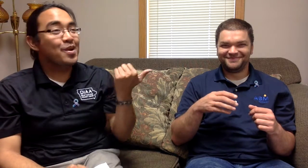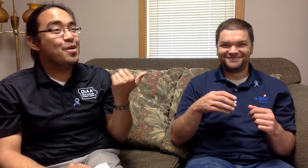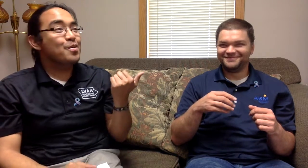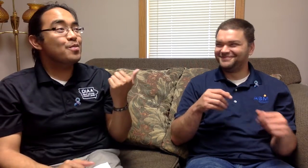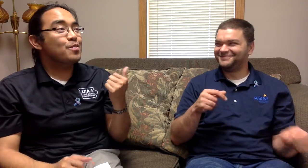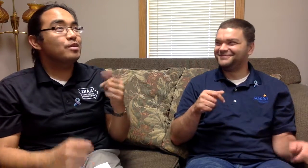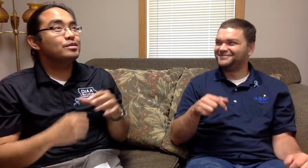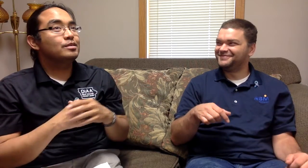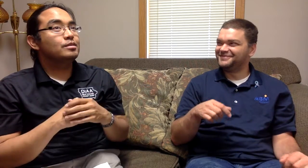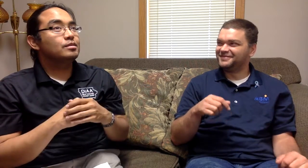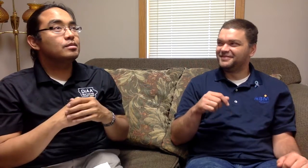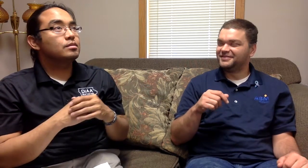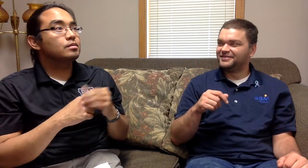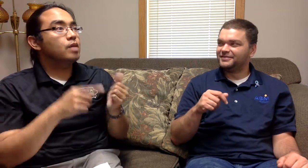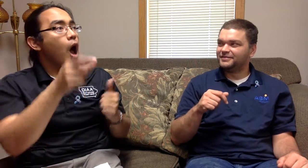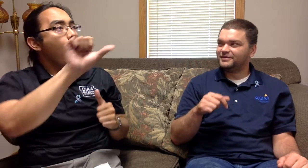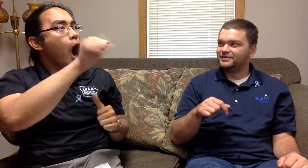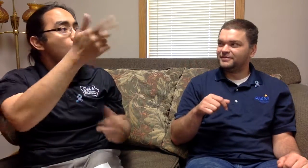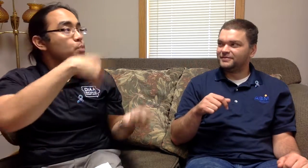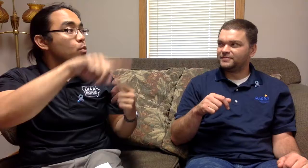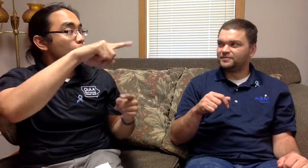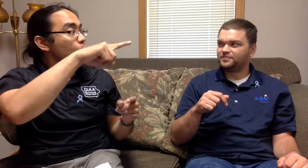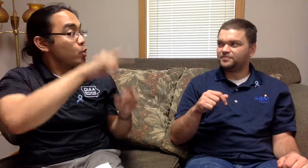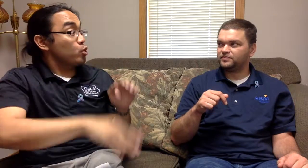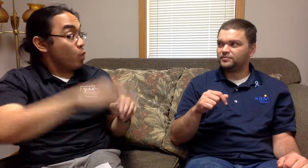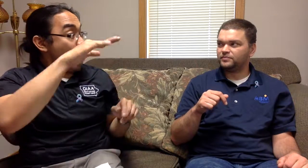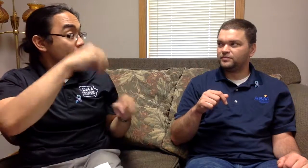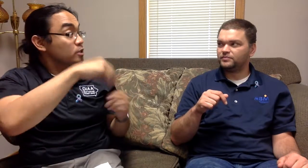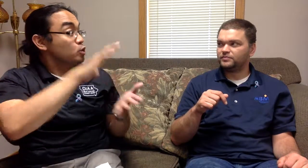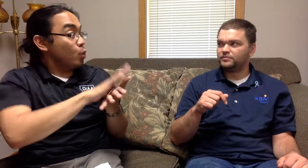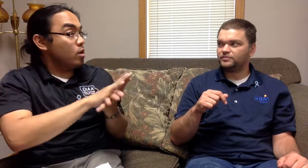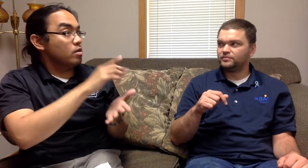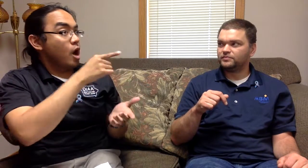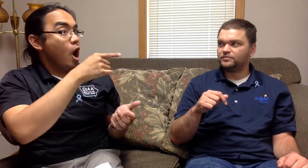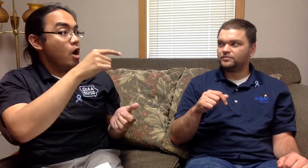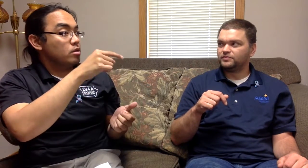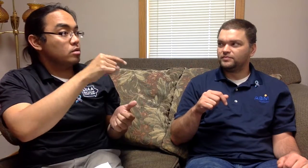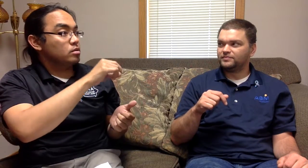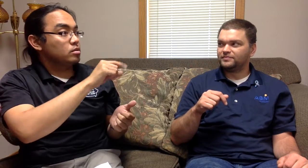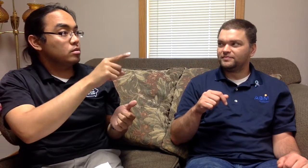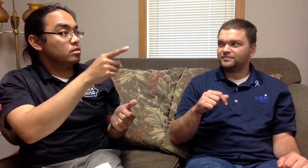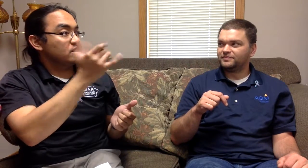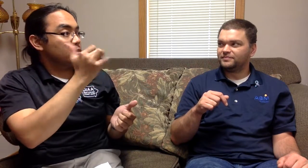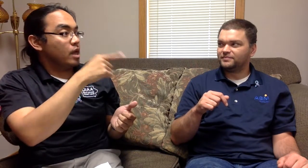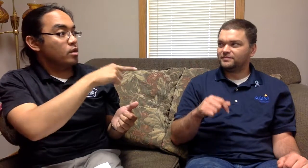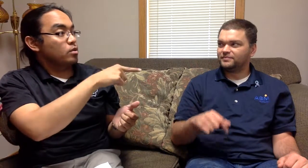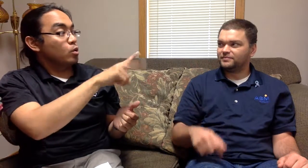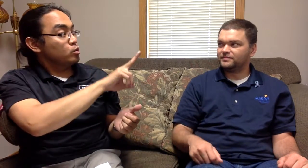So these people with whom you grew up in school